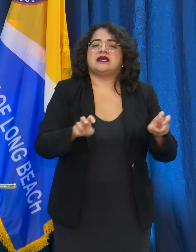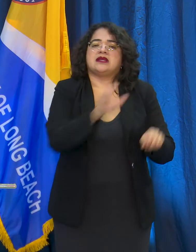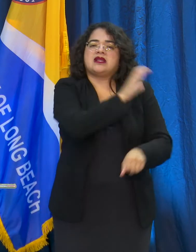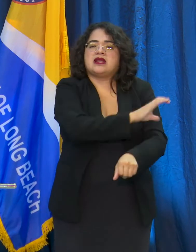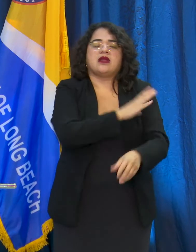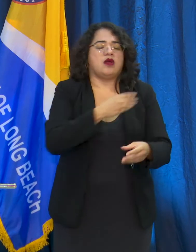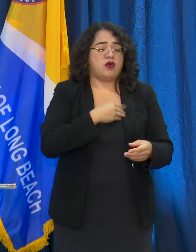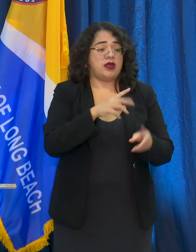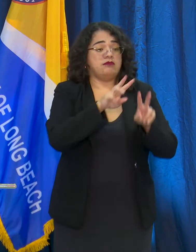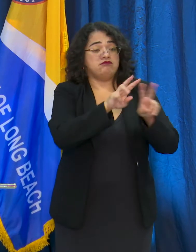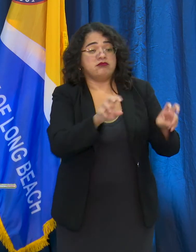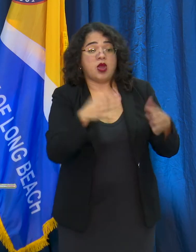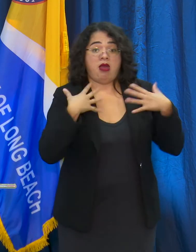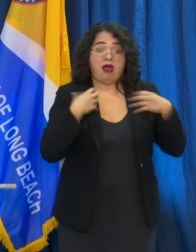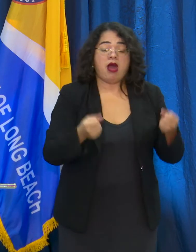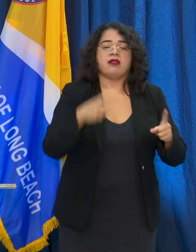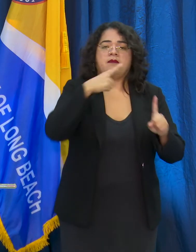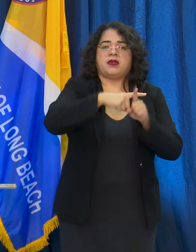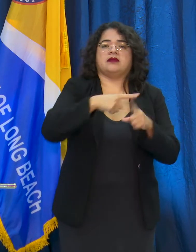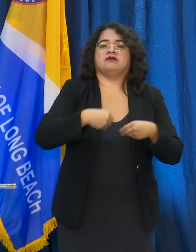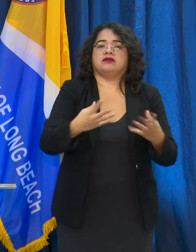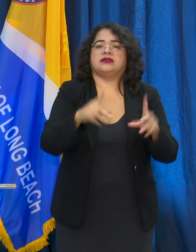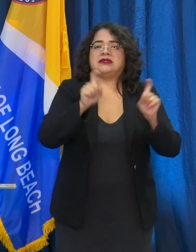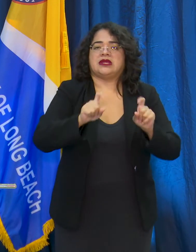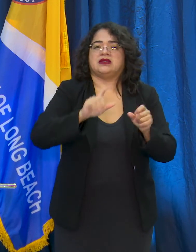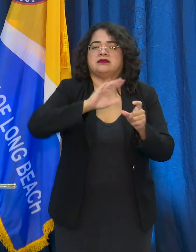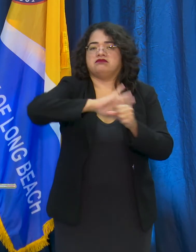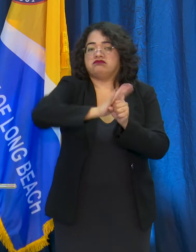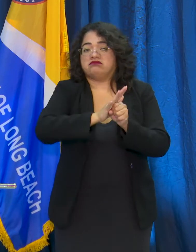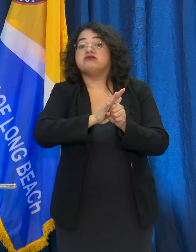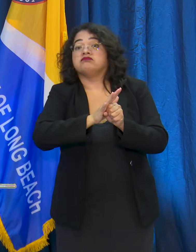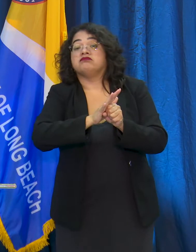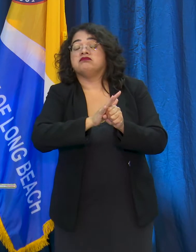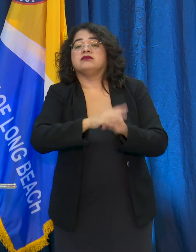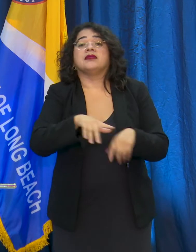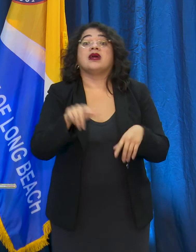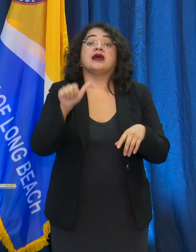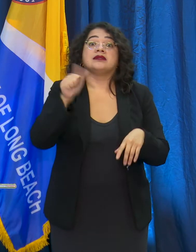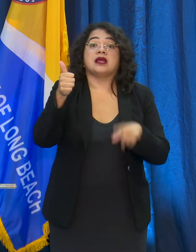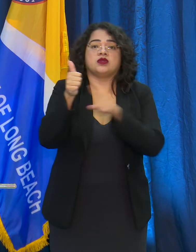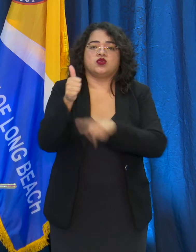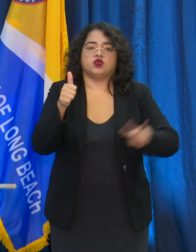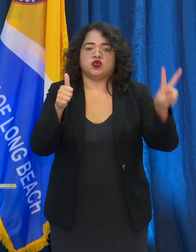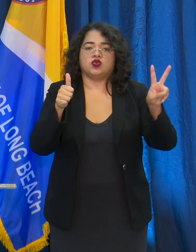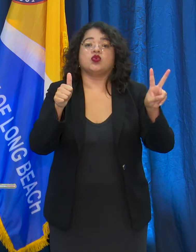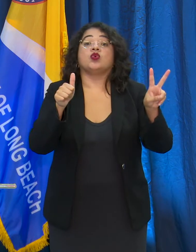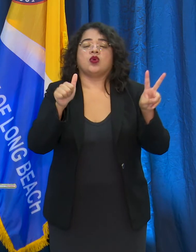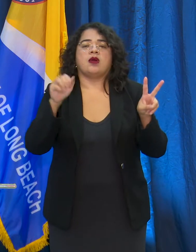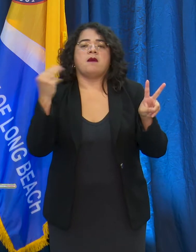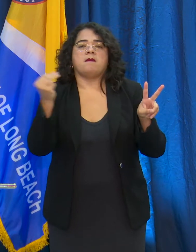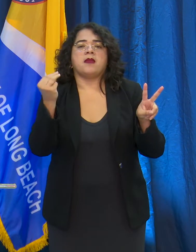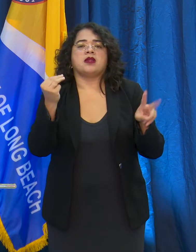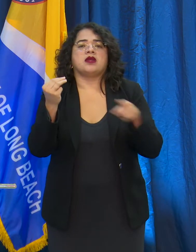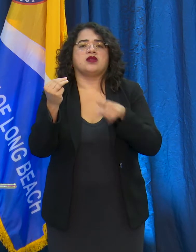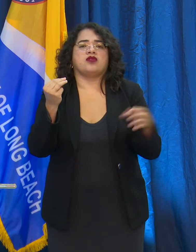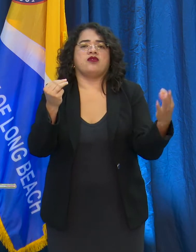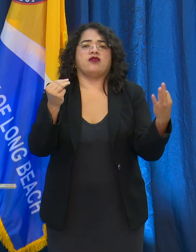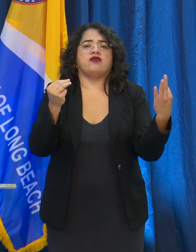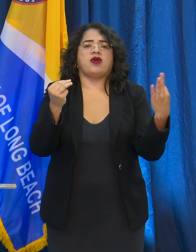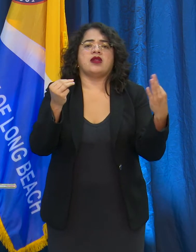time as well. That's available from 10 a.m. to 2 p.m. on weekdays only. The RAC is available at the PCC campus.